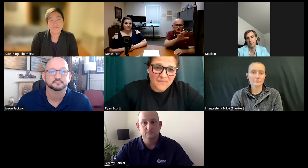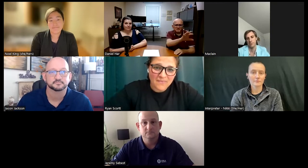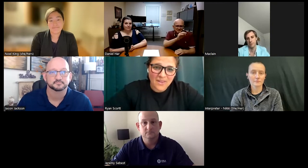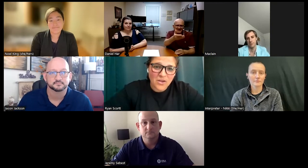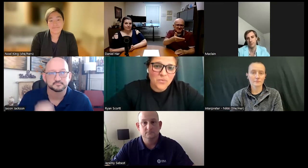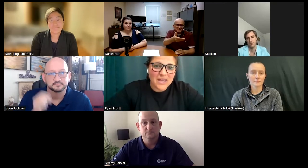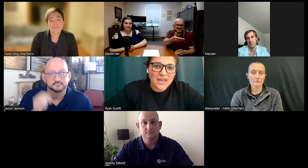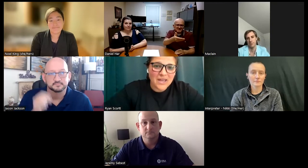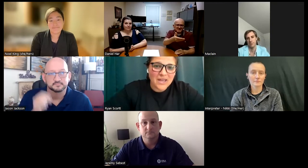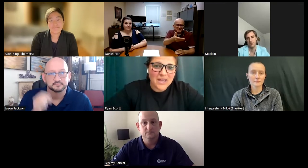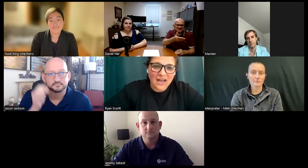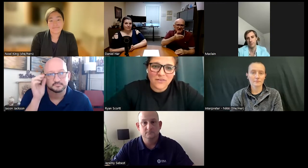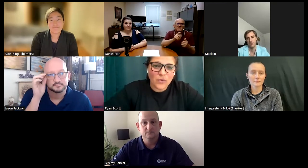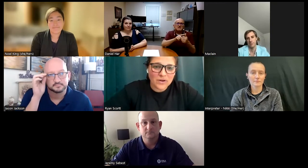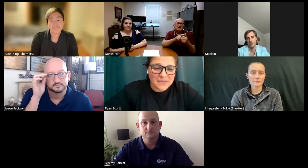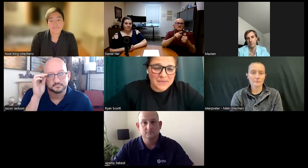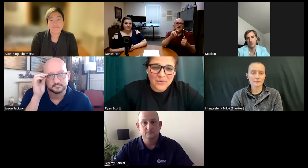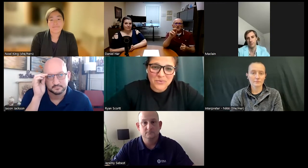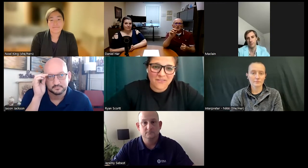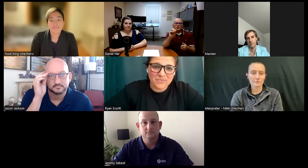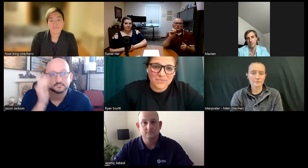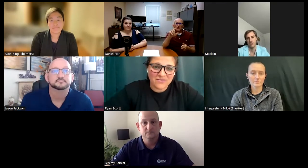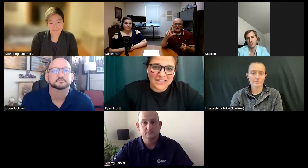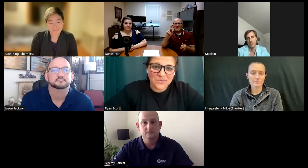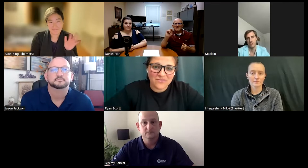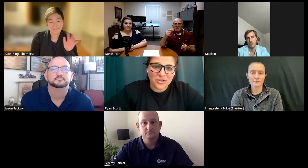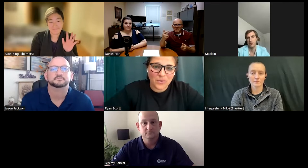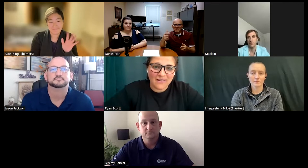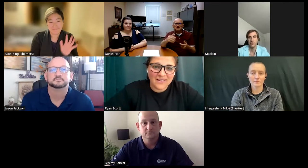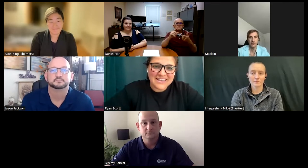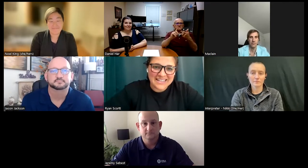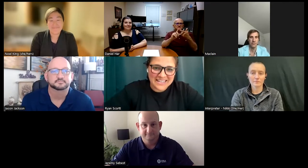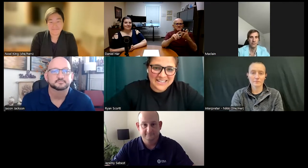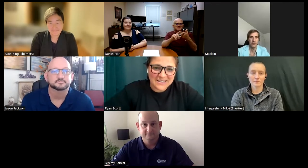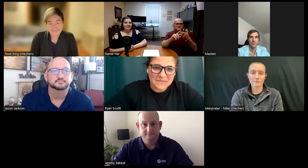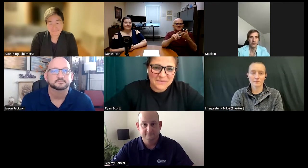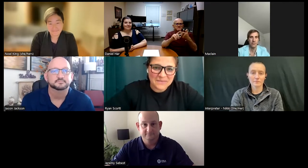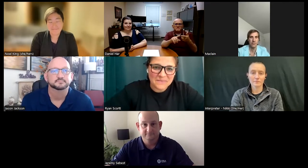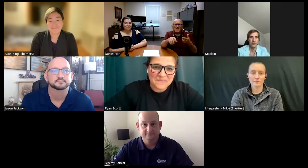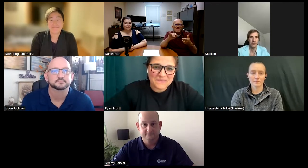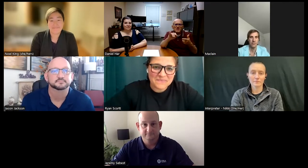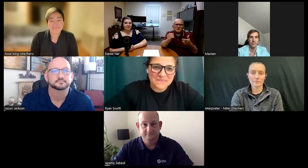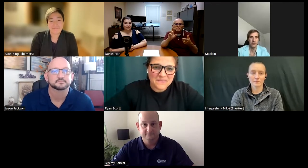We have four people who have been invited. We have; Noel King